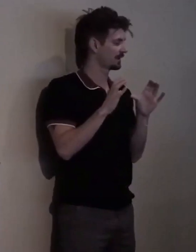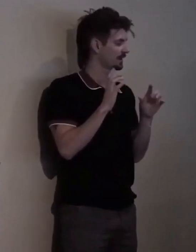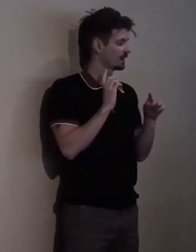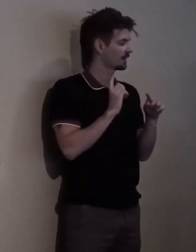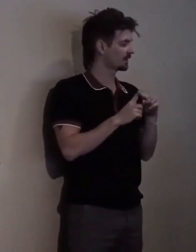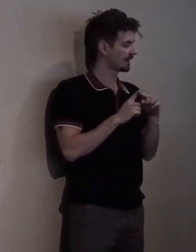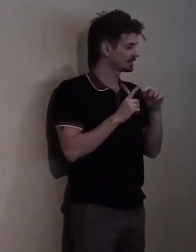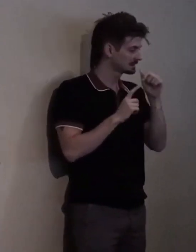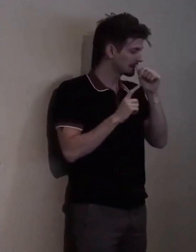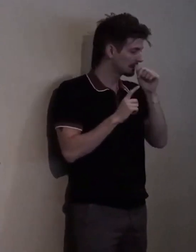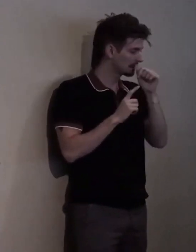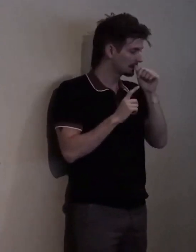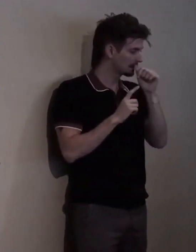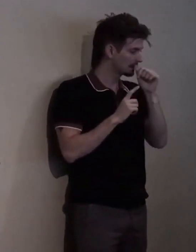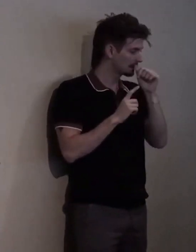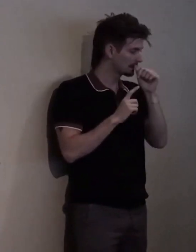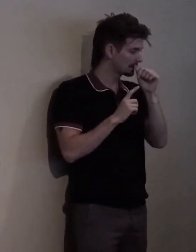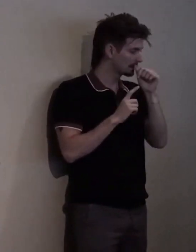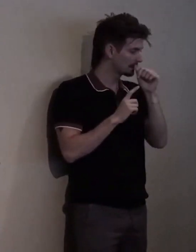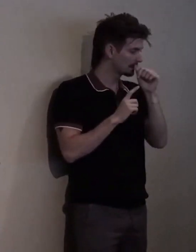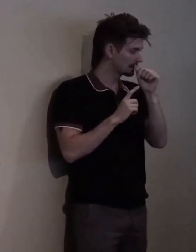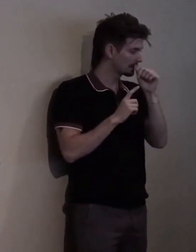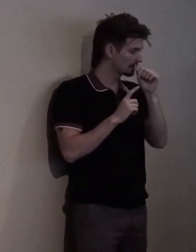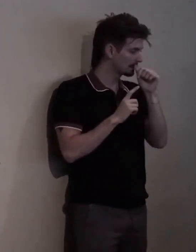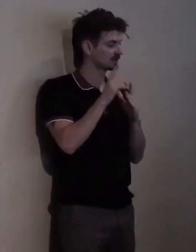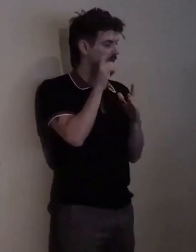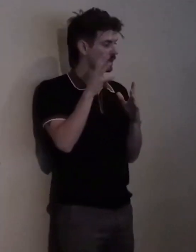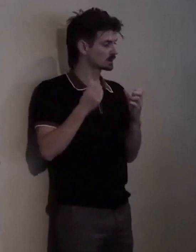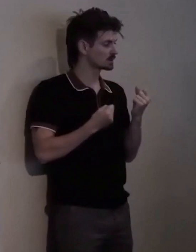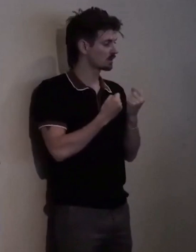Others to support her leadership desires in the nonprofit world.